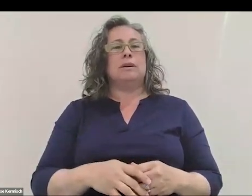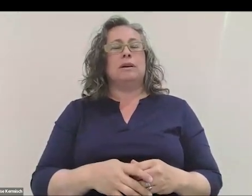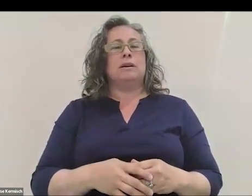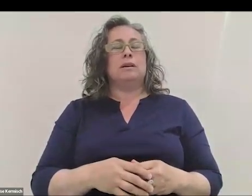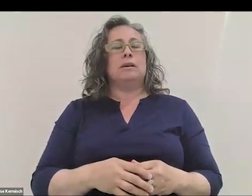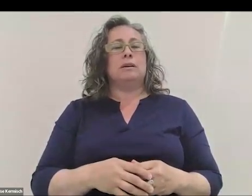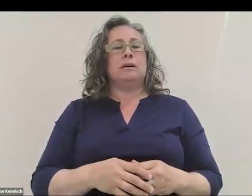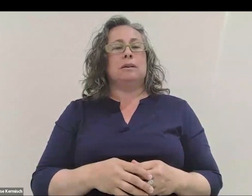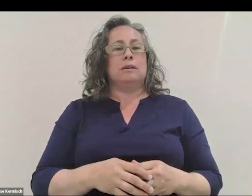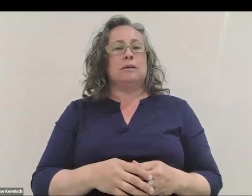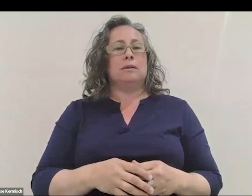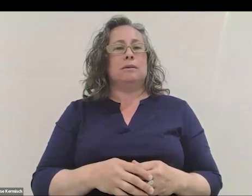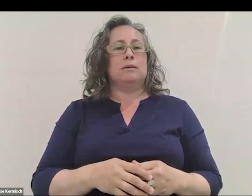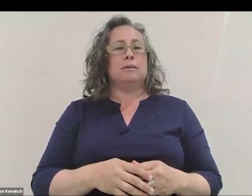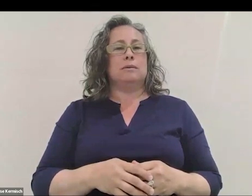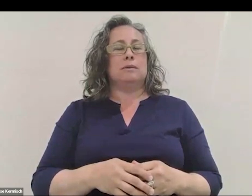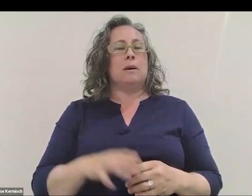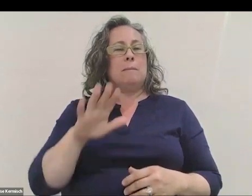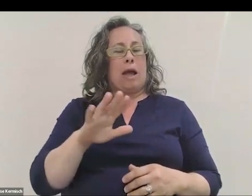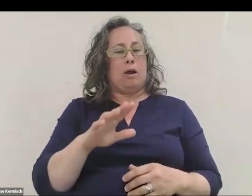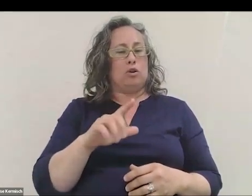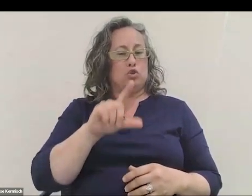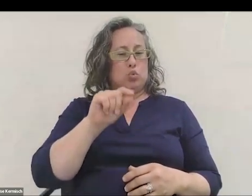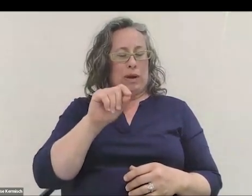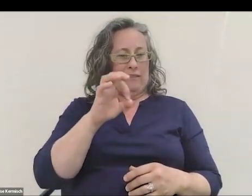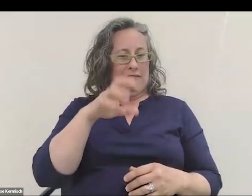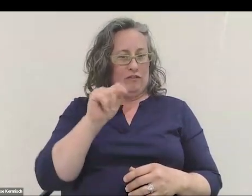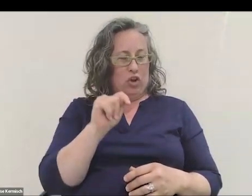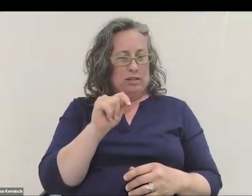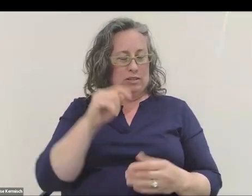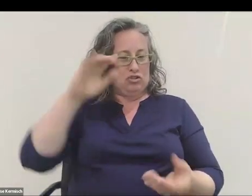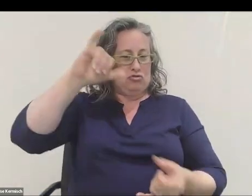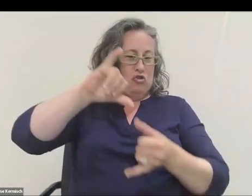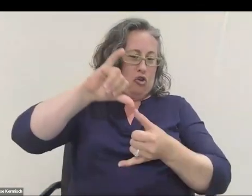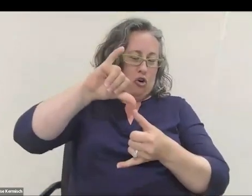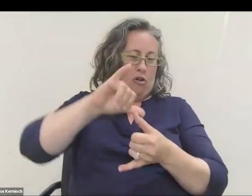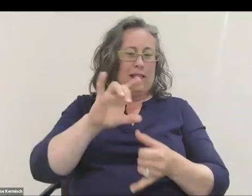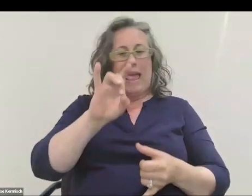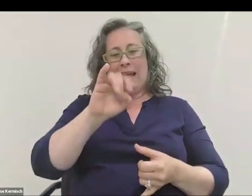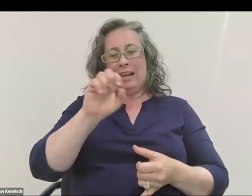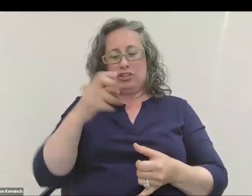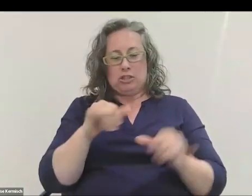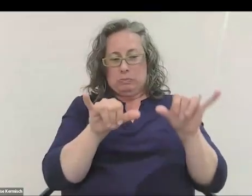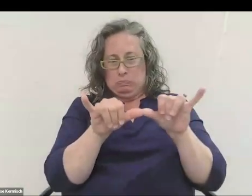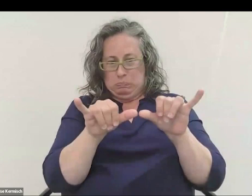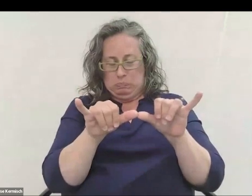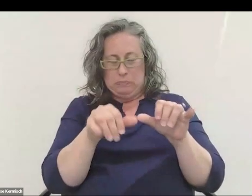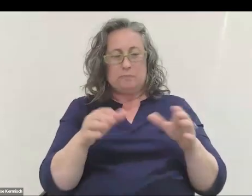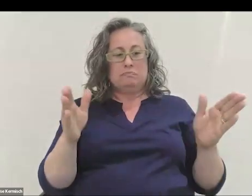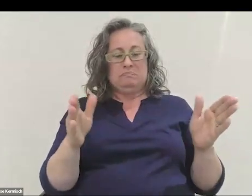It's about a 20-foot-tall-sounding rocket. It's about eight inches across. We've launched.